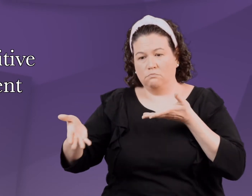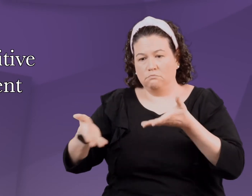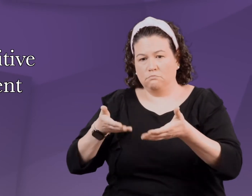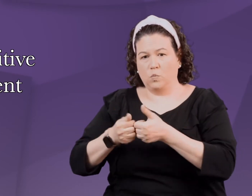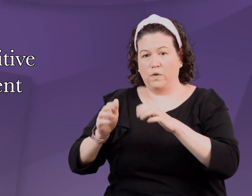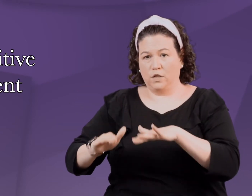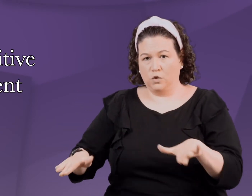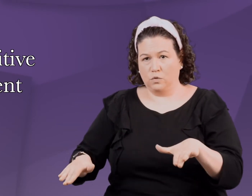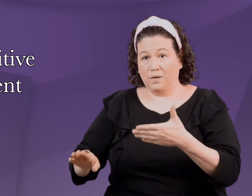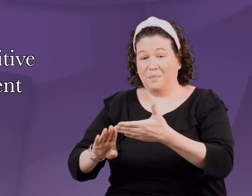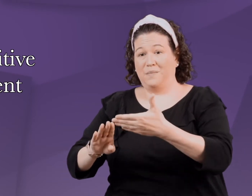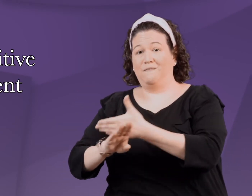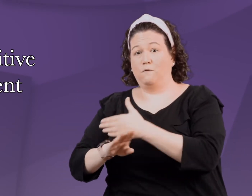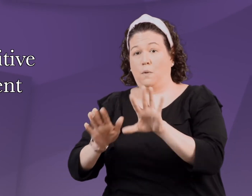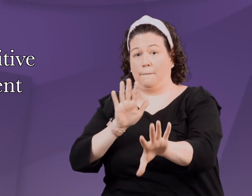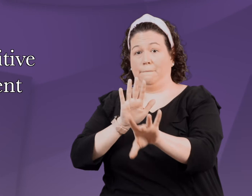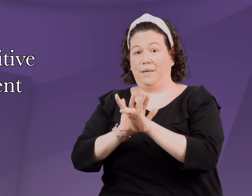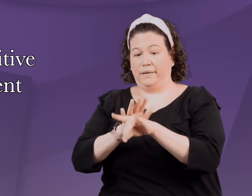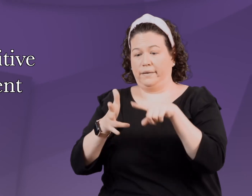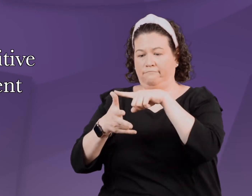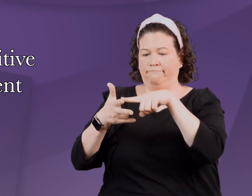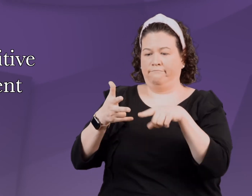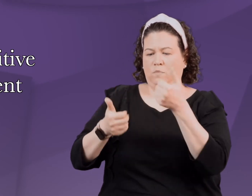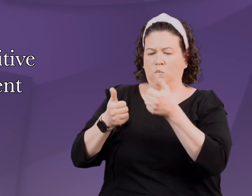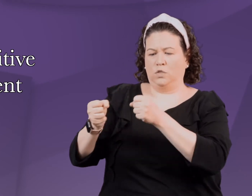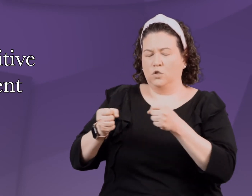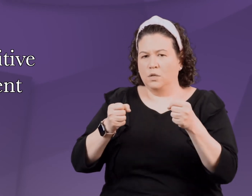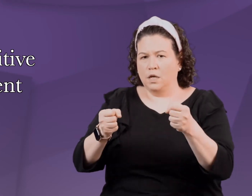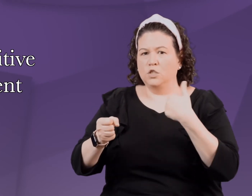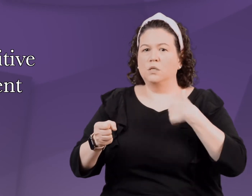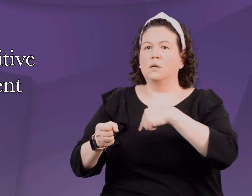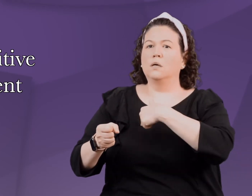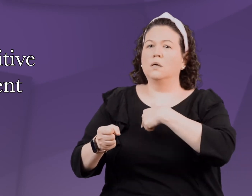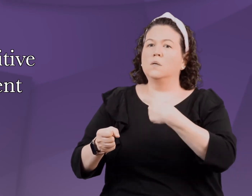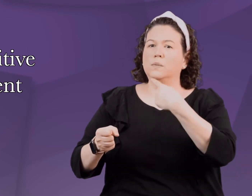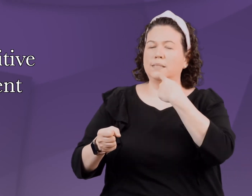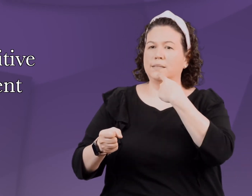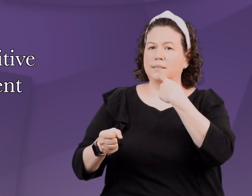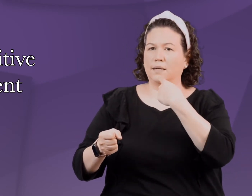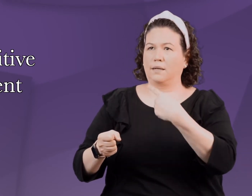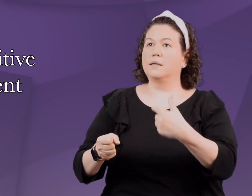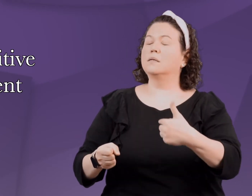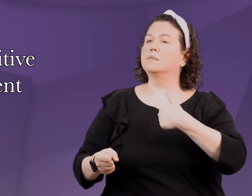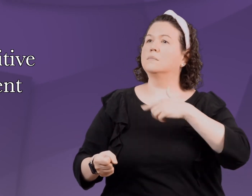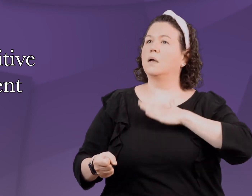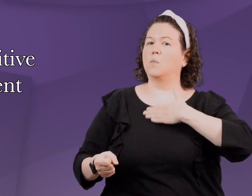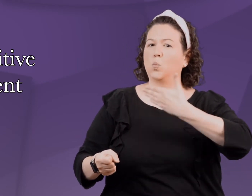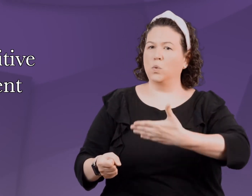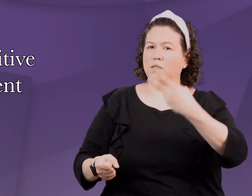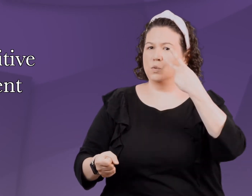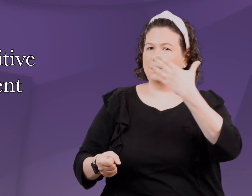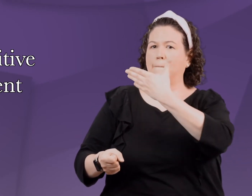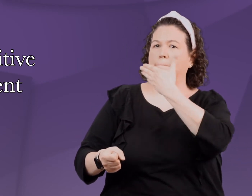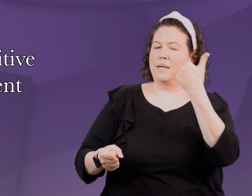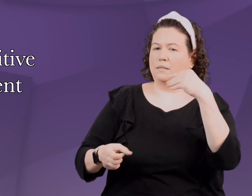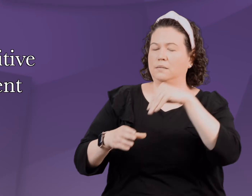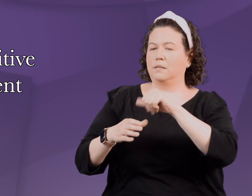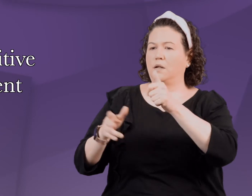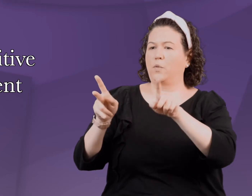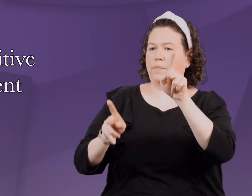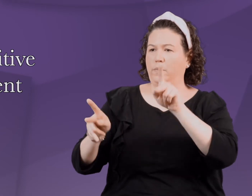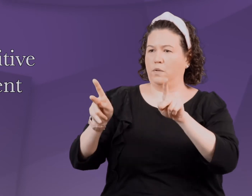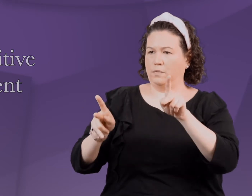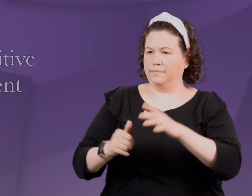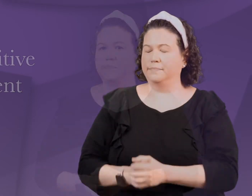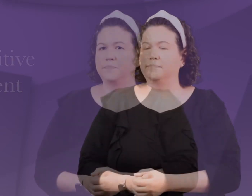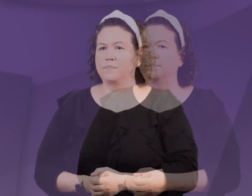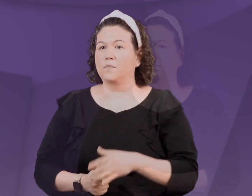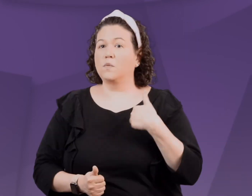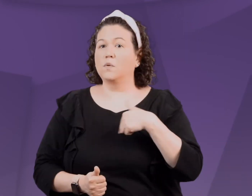and before selecting a discipline strategy, that we say I'm willing to see the best in others.